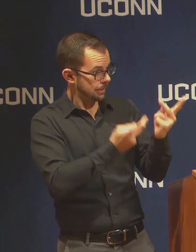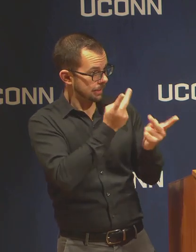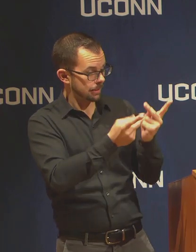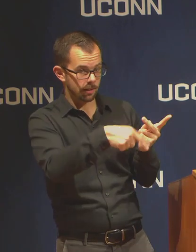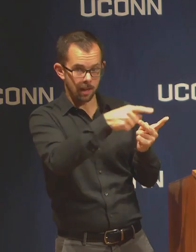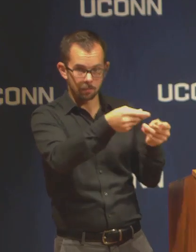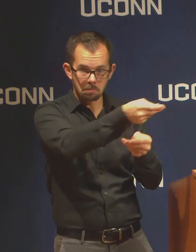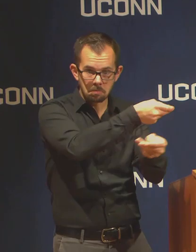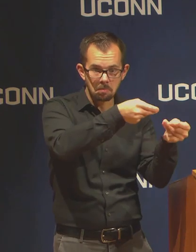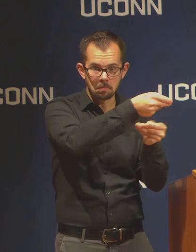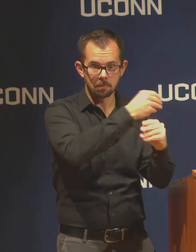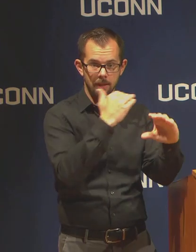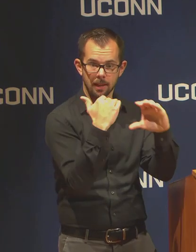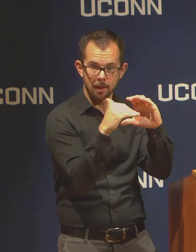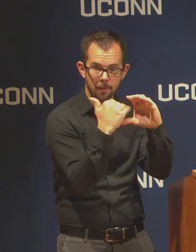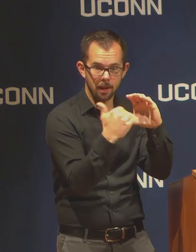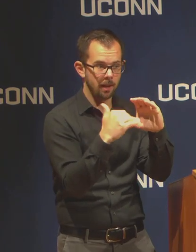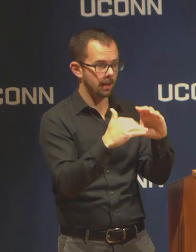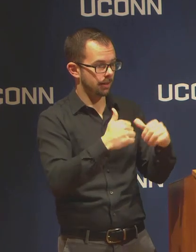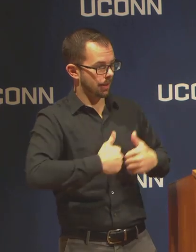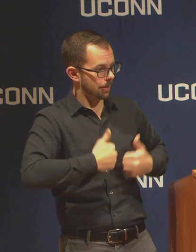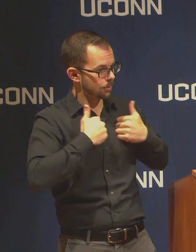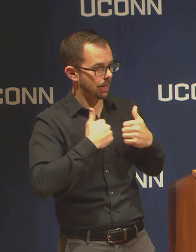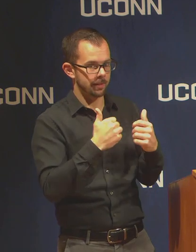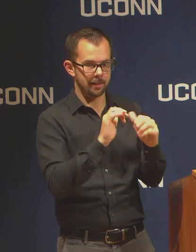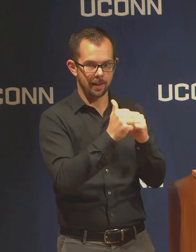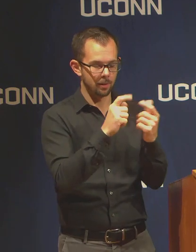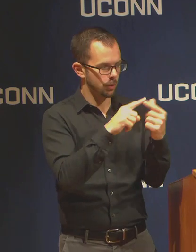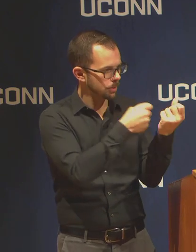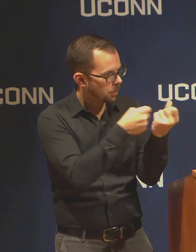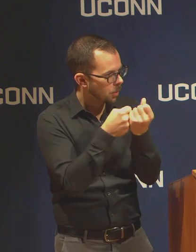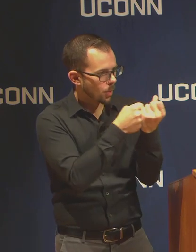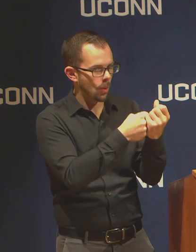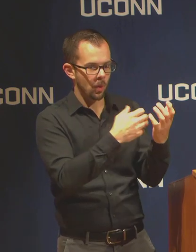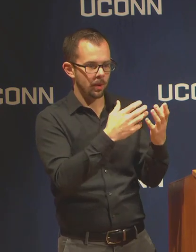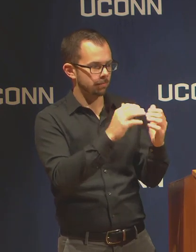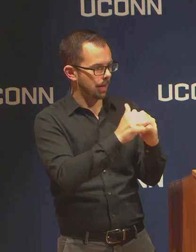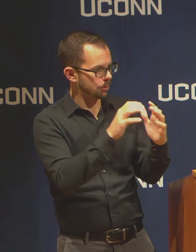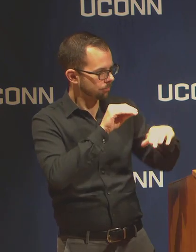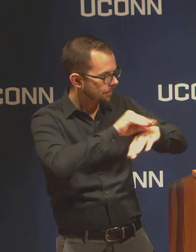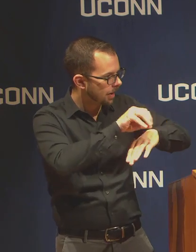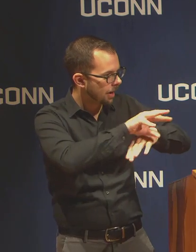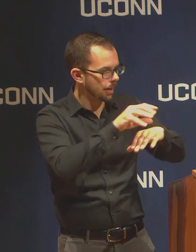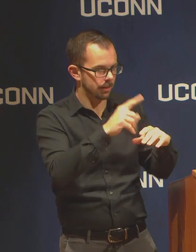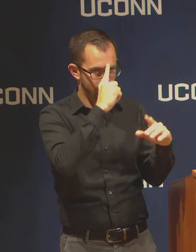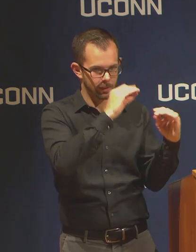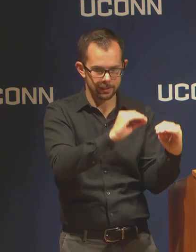on supports and pedagogies that they've tried, what's worked and what hasn't worked.